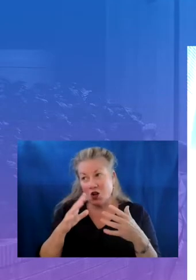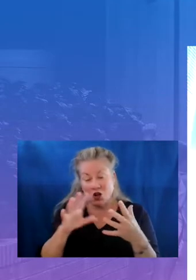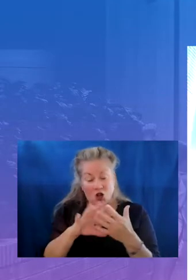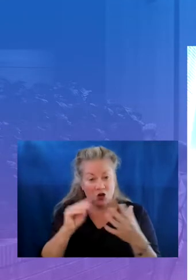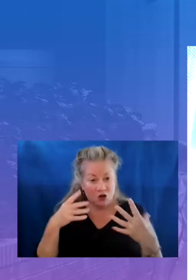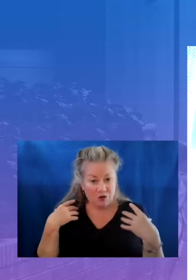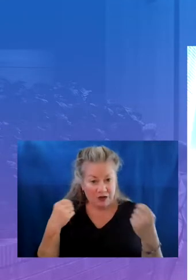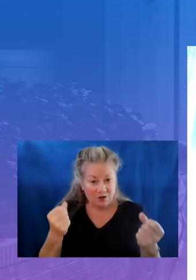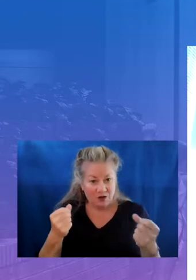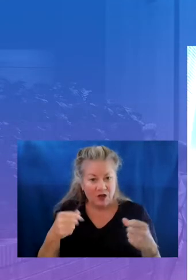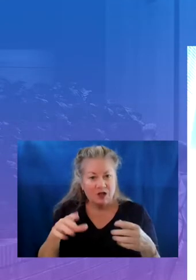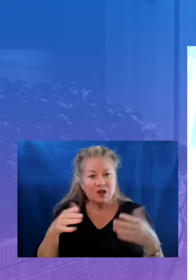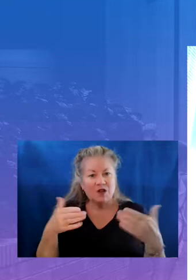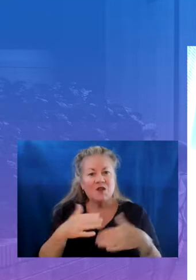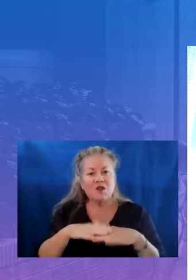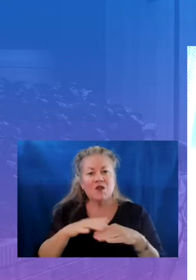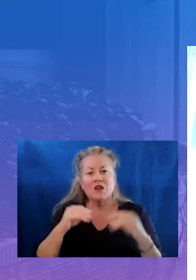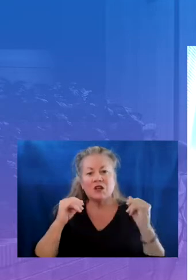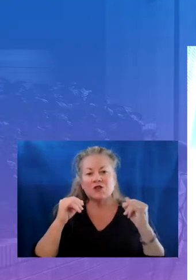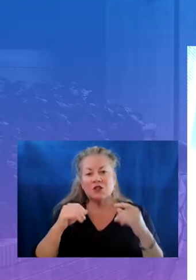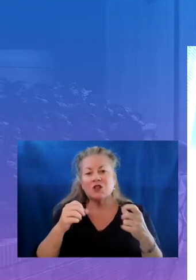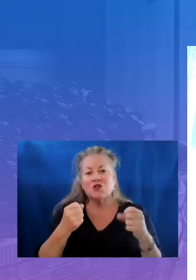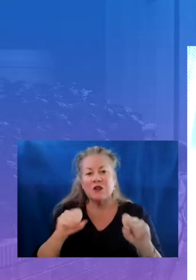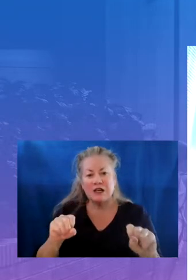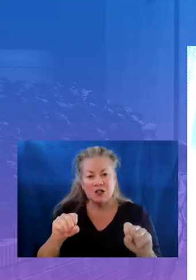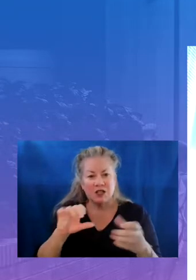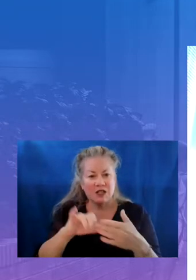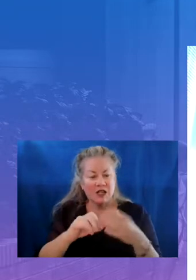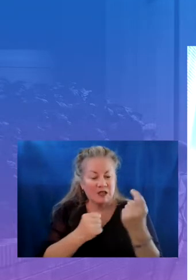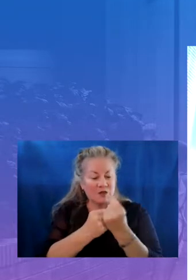this session will focus on instructional strategies that support students and address